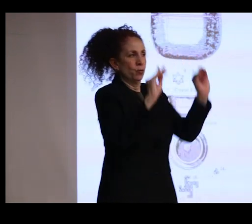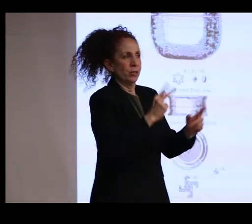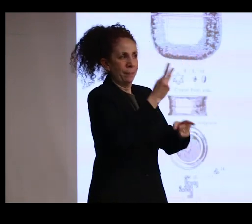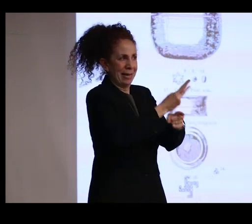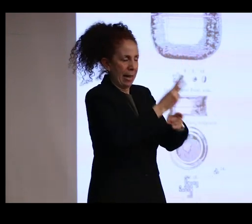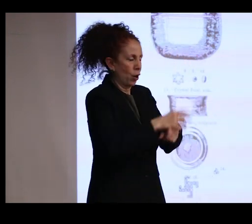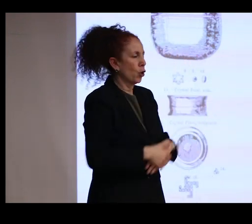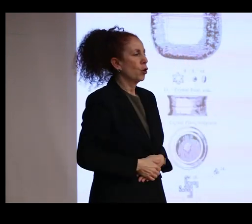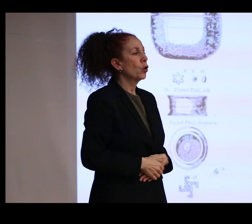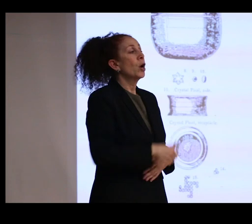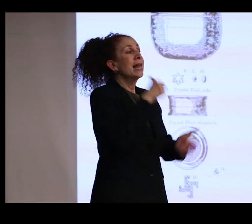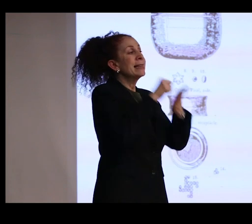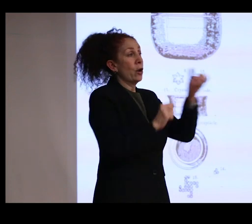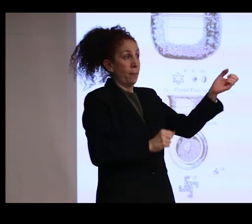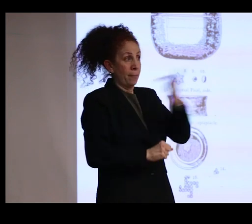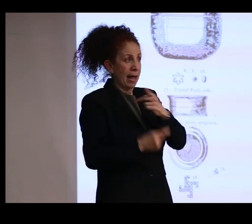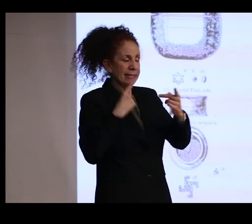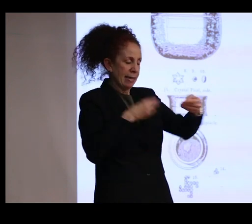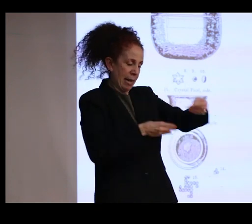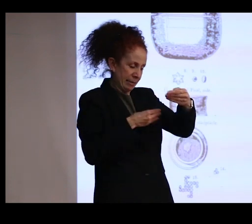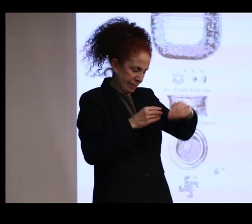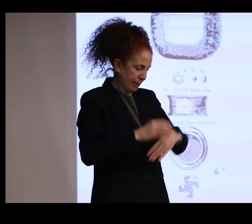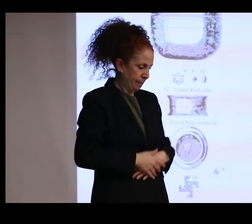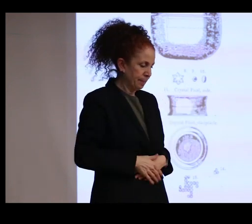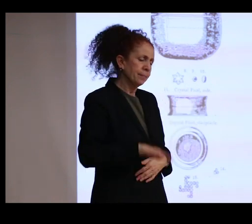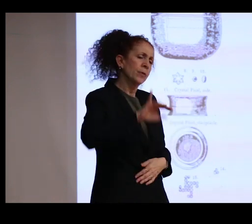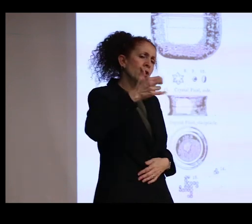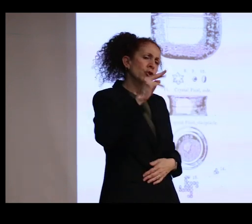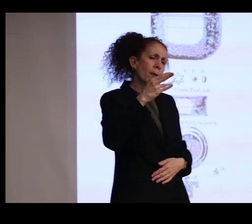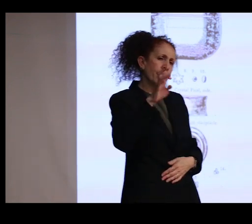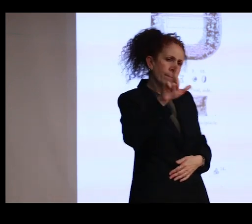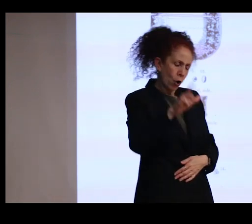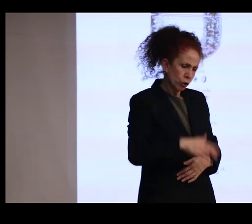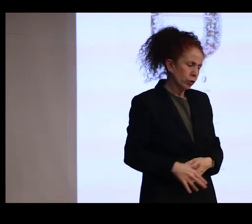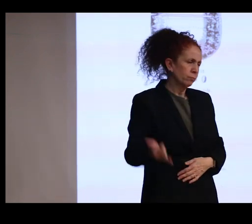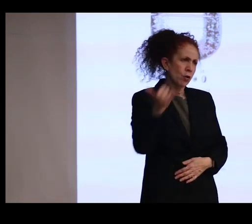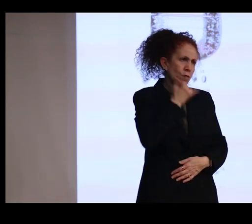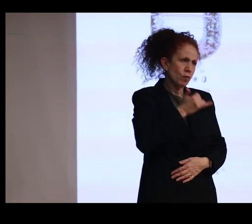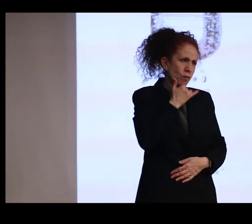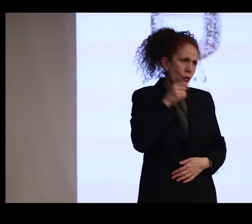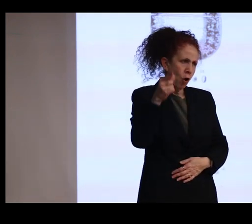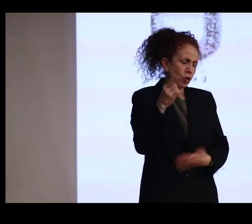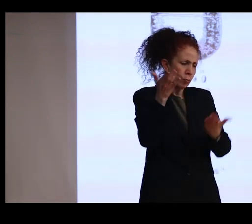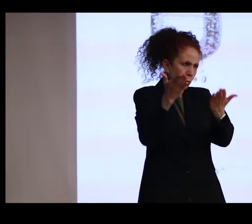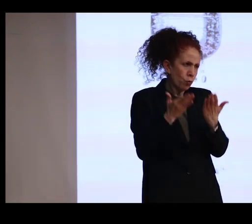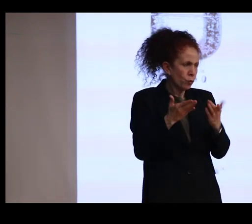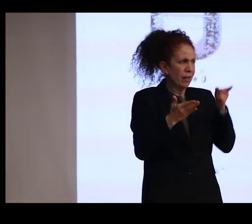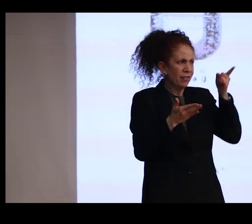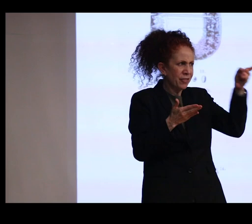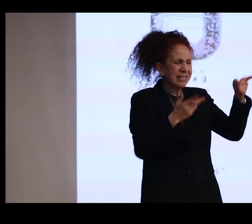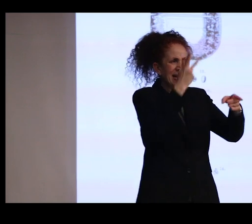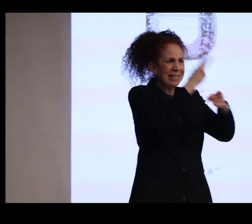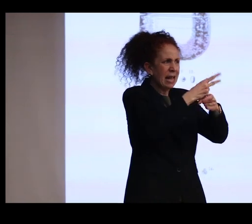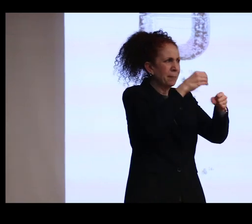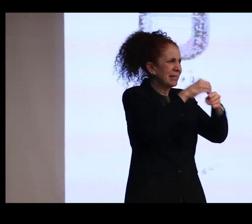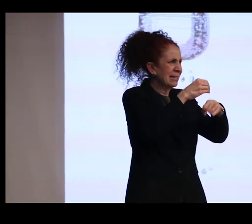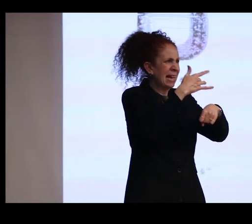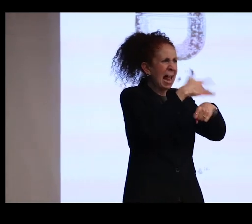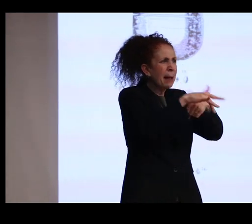And he writes back and he says, "Sir John Marshall is incorrect in supposing that the relic was kept in an empty cigarette tin.